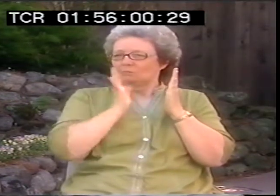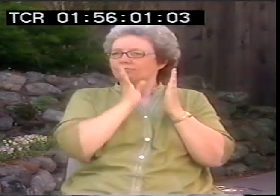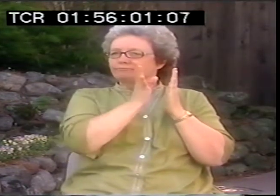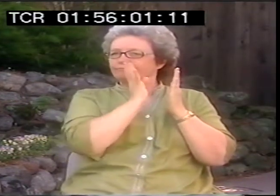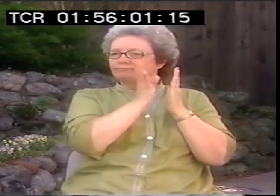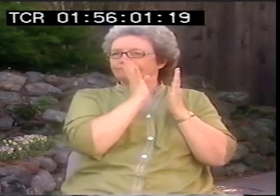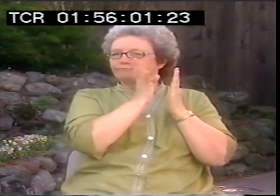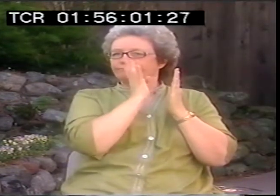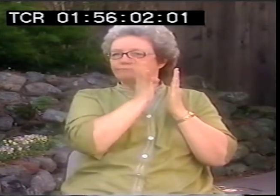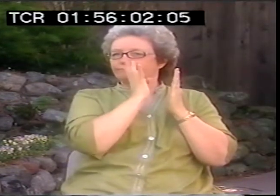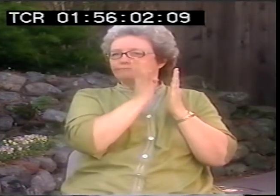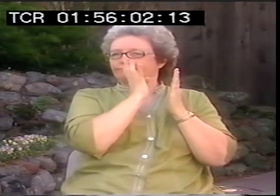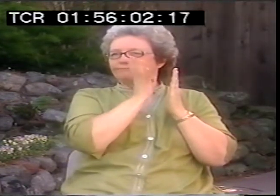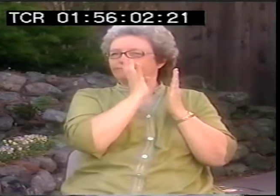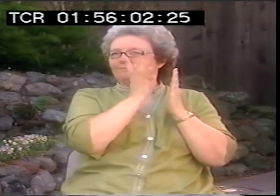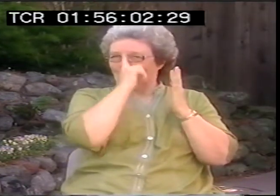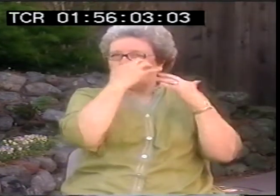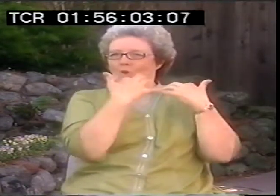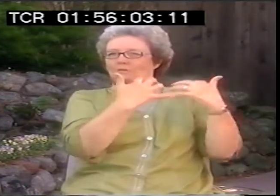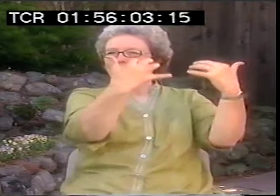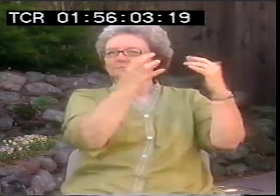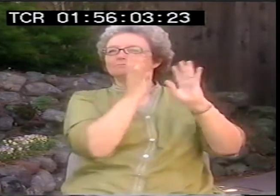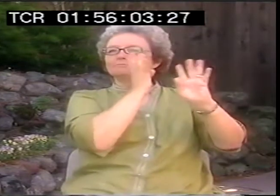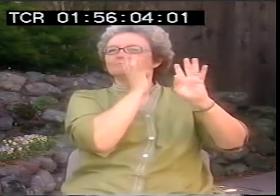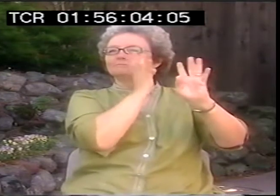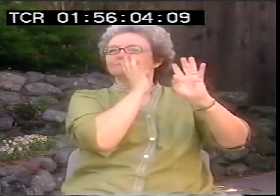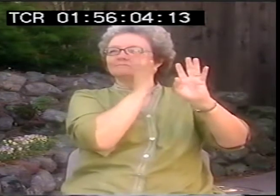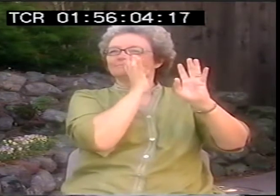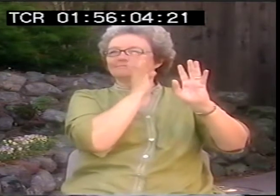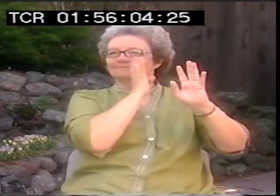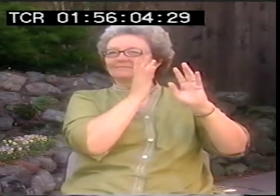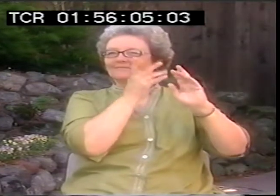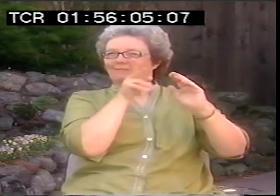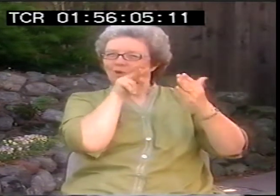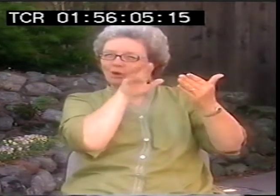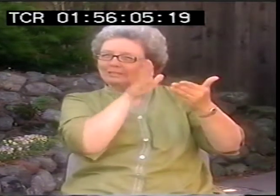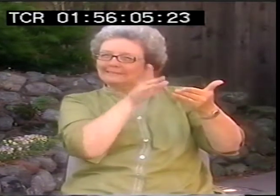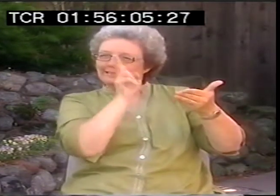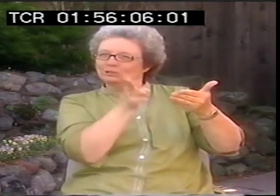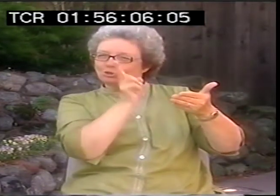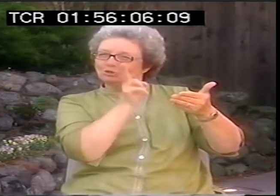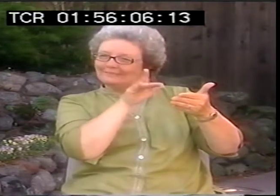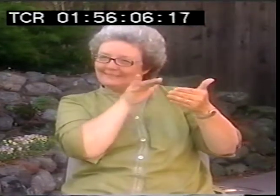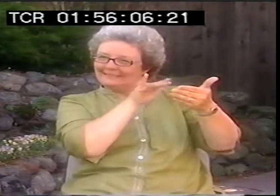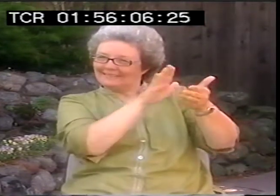But you know, back in the day, poetry was spoken. And it was for an audience. It wasn't written down.